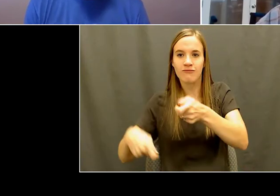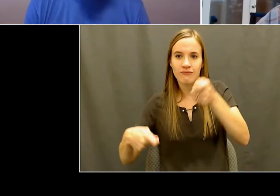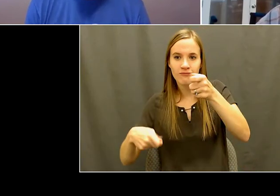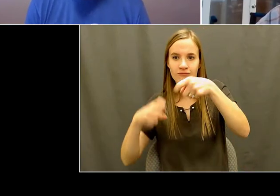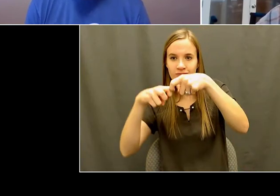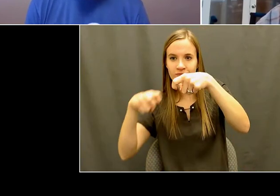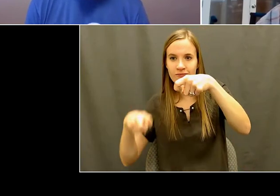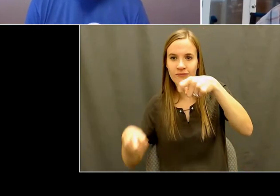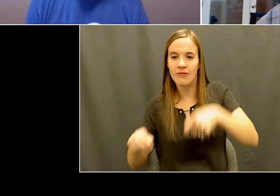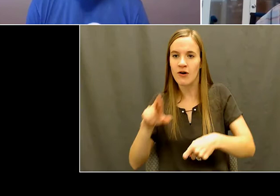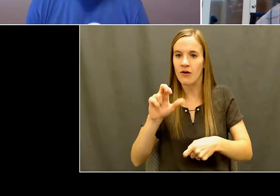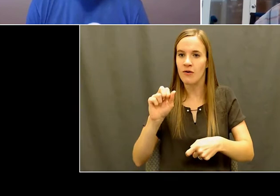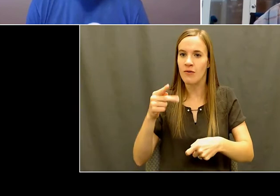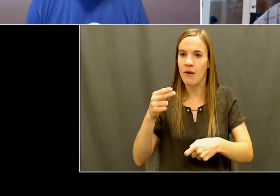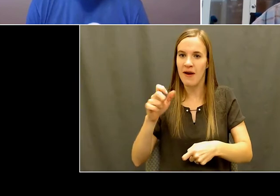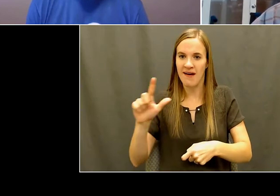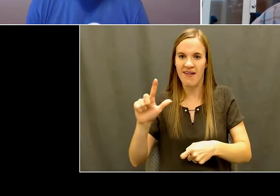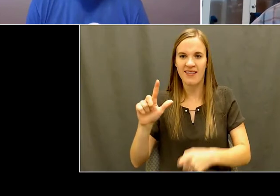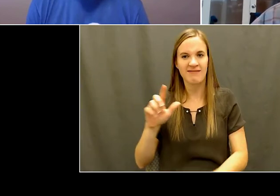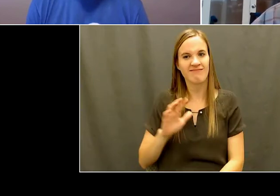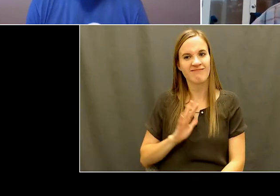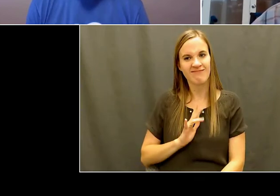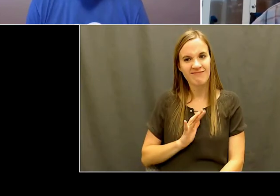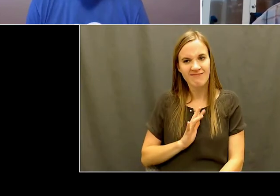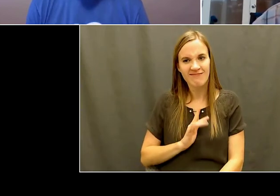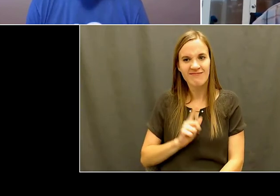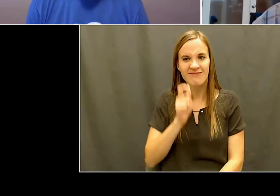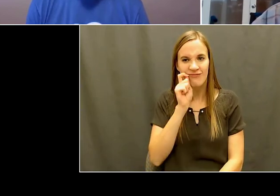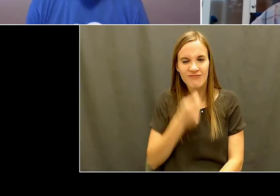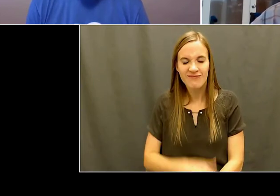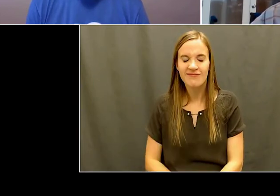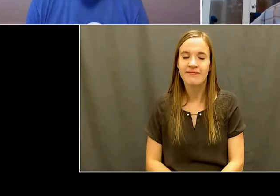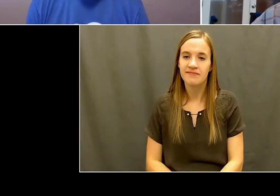beginning of building the relationship with adult, other